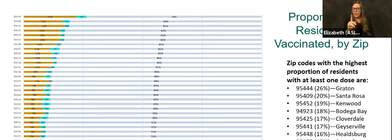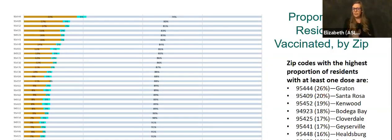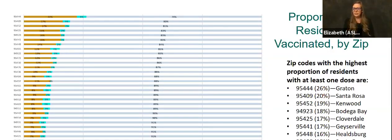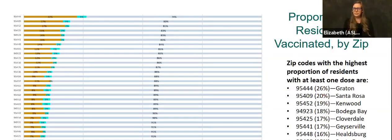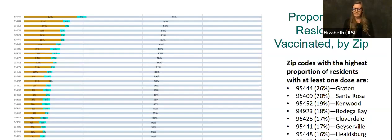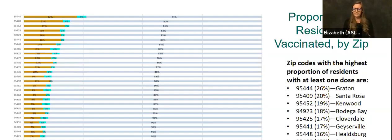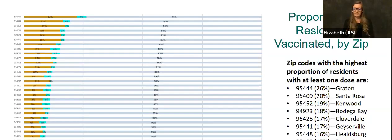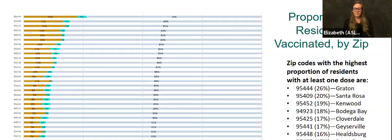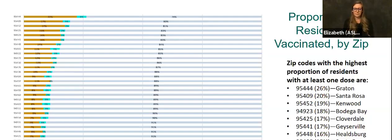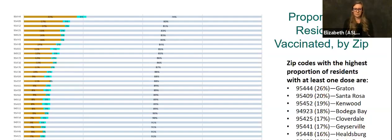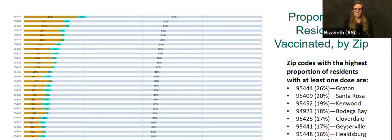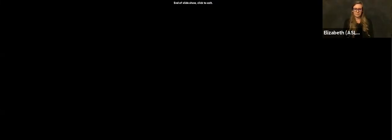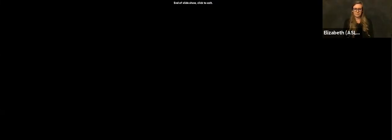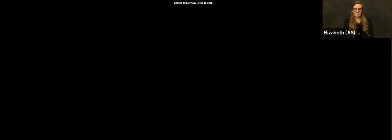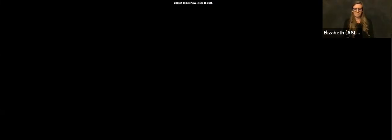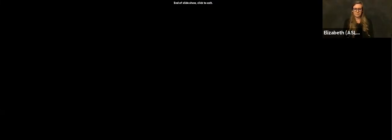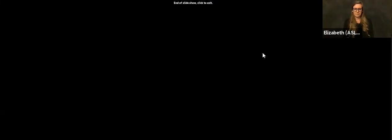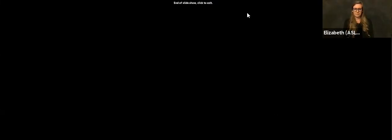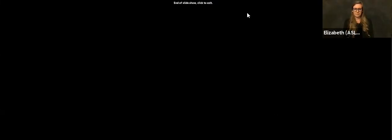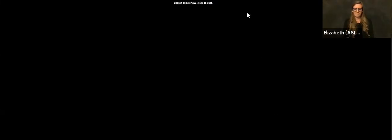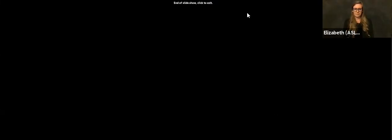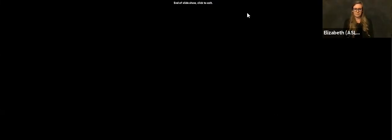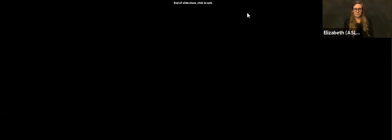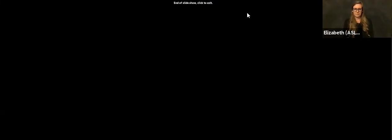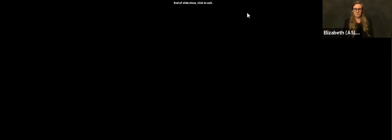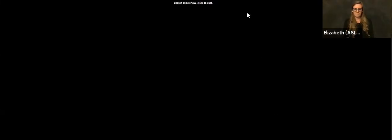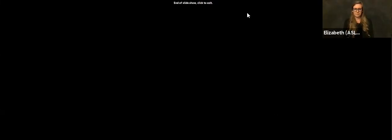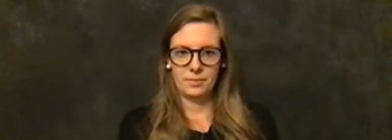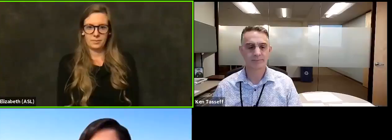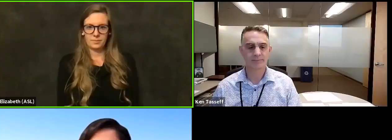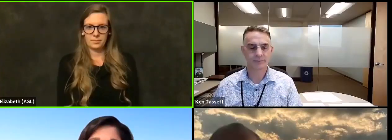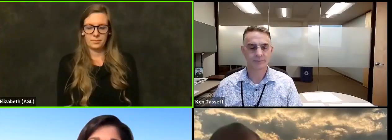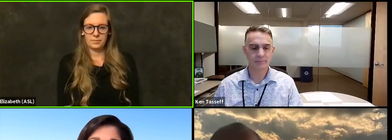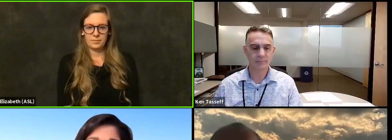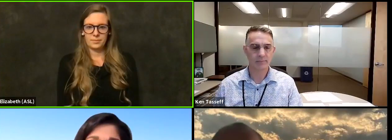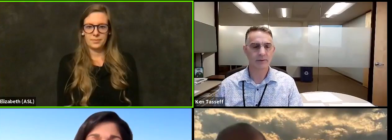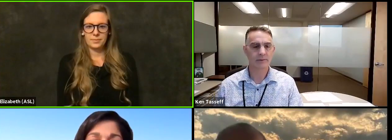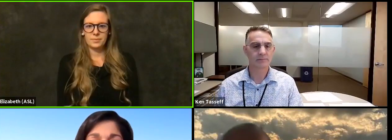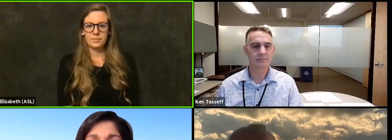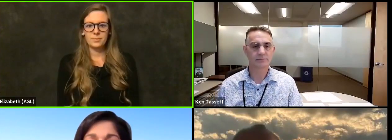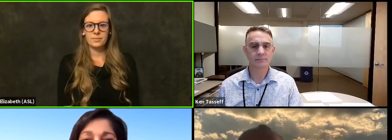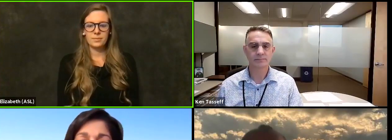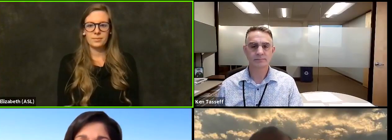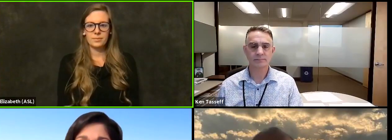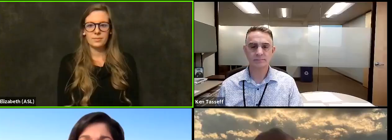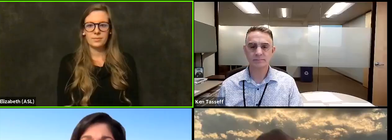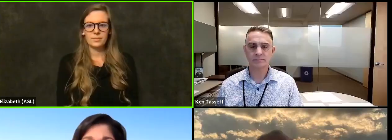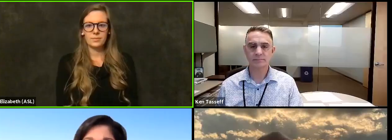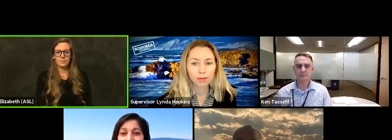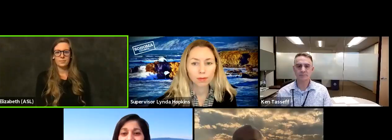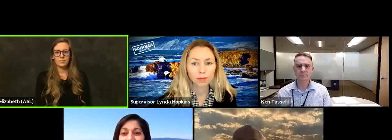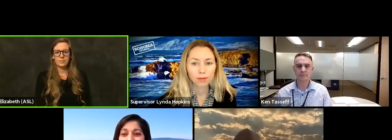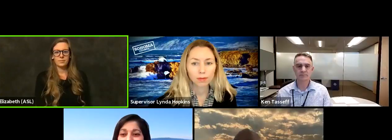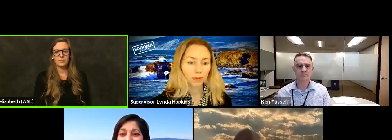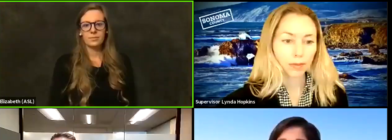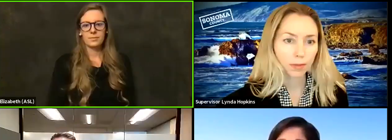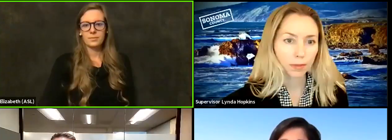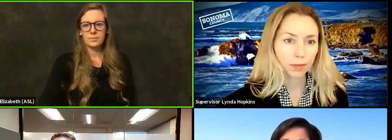And I think that might be your last slide. And we. Thank you for sharing, doctora Mase.